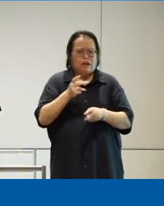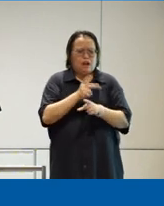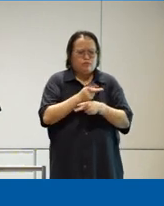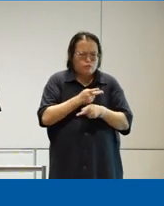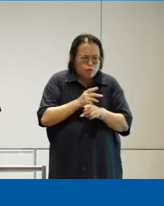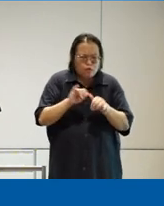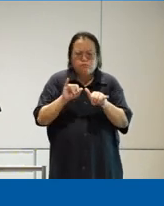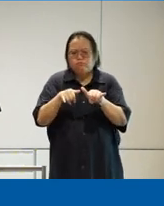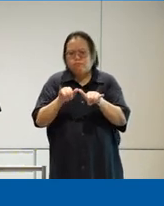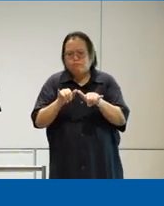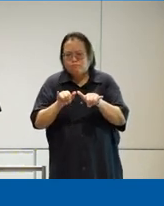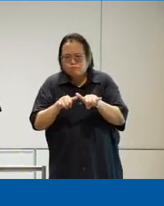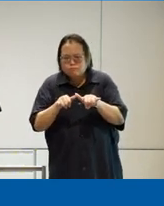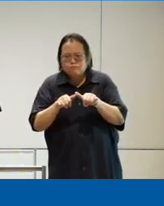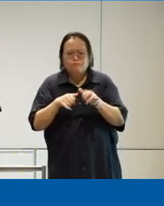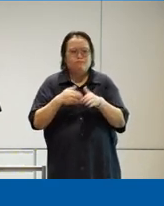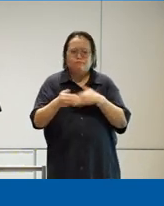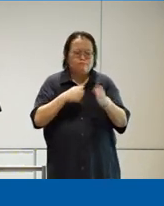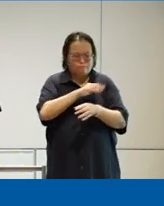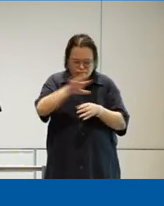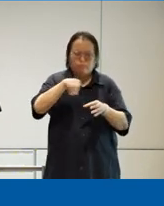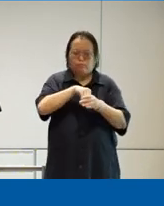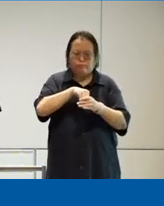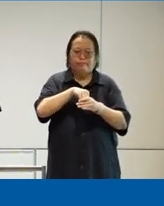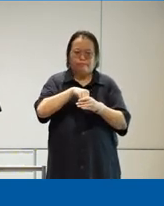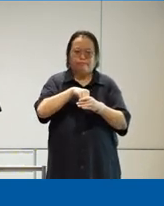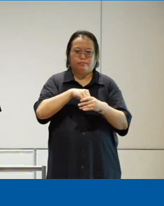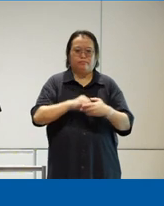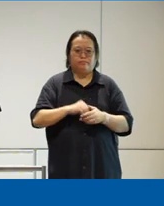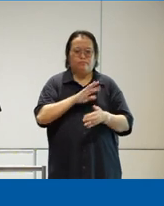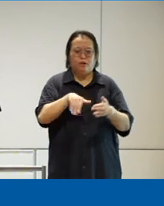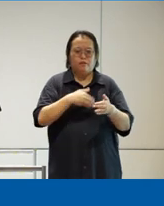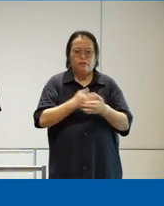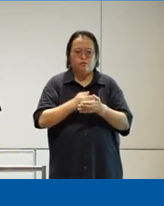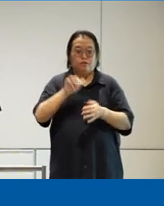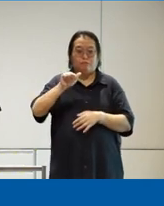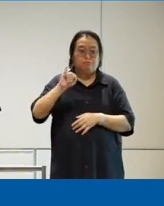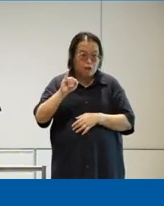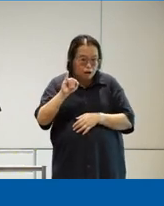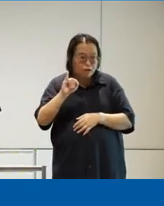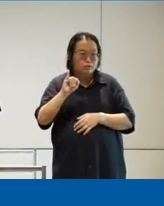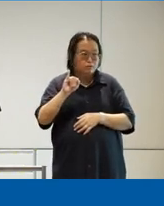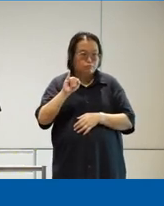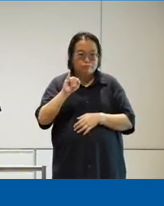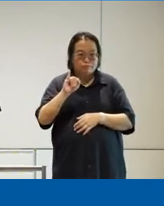and um I know that all of you have been hearing a lot about the AI momentum that's been uh uh you